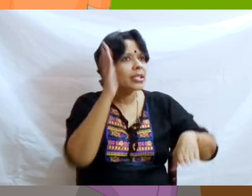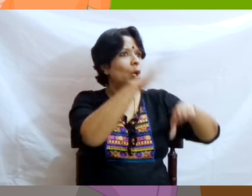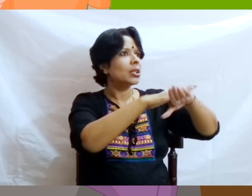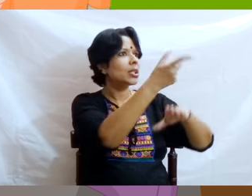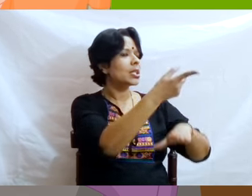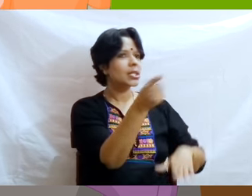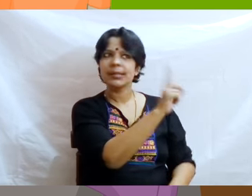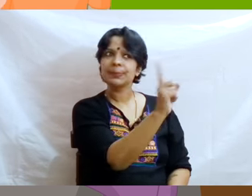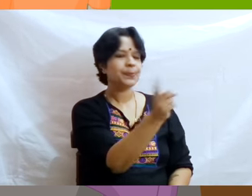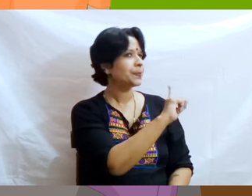than he to carry them."